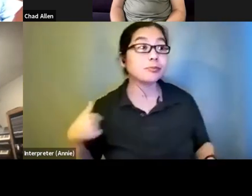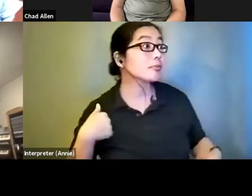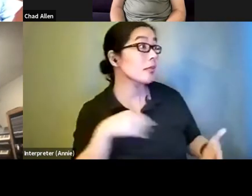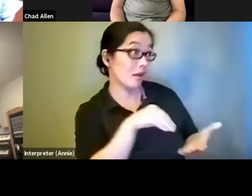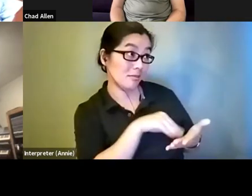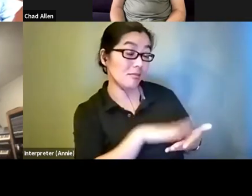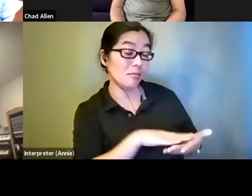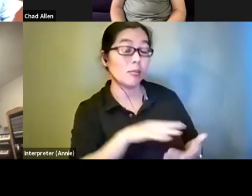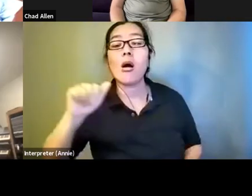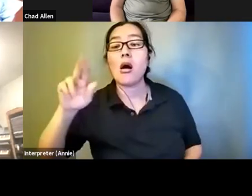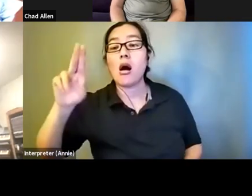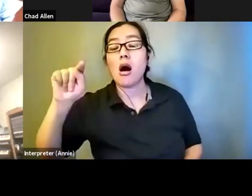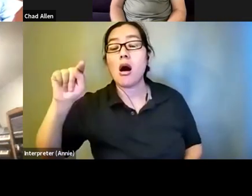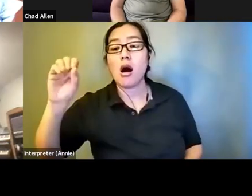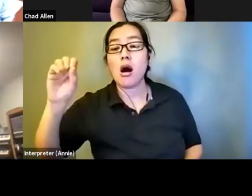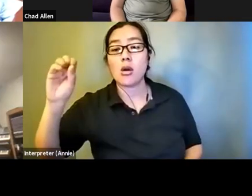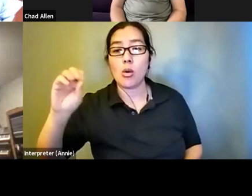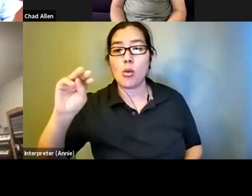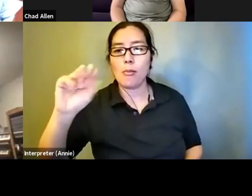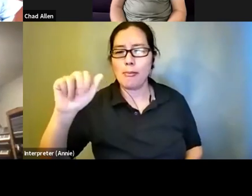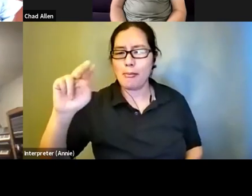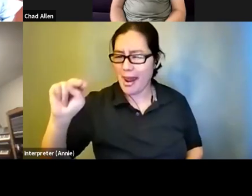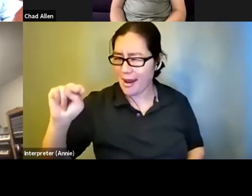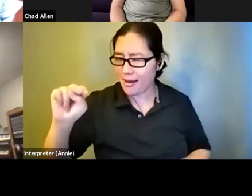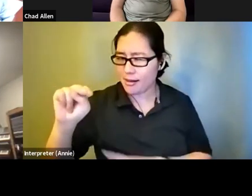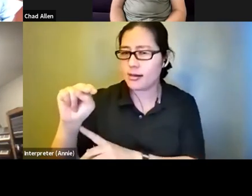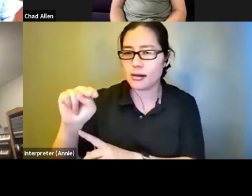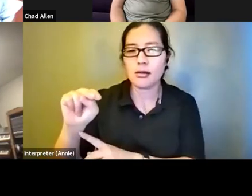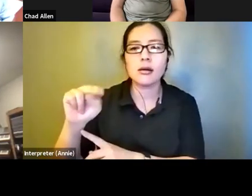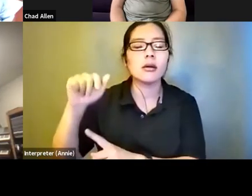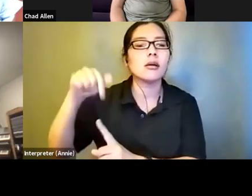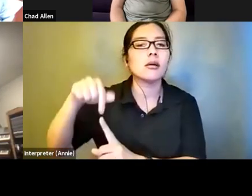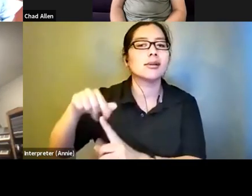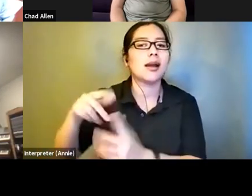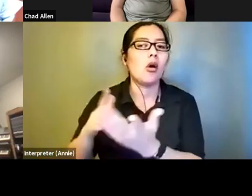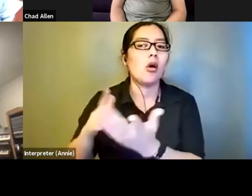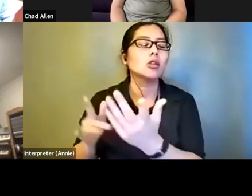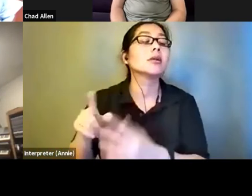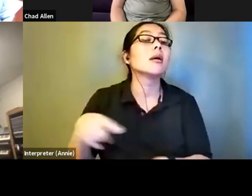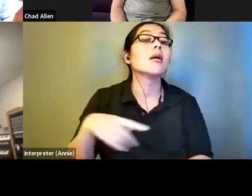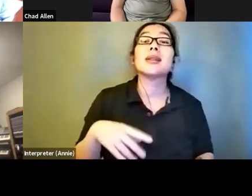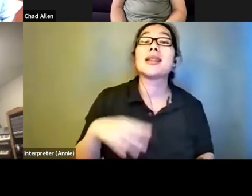of their technology. The idea behin d technology is you can be more inclusive and